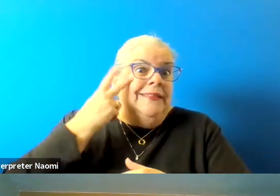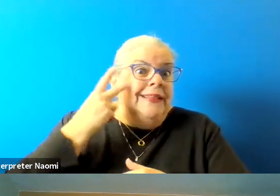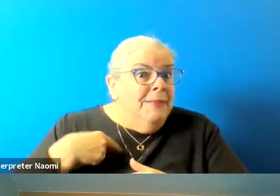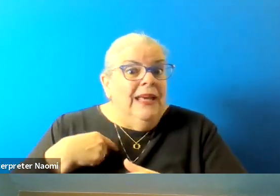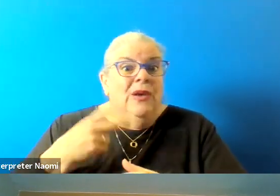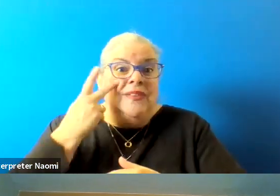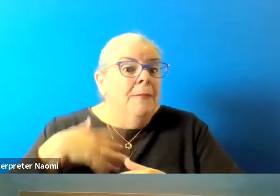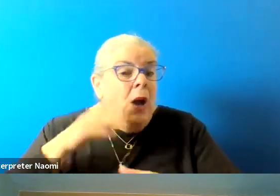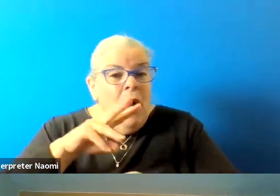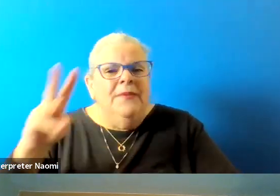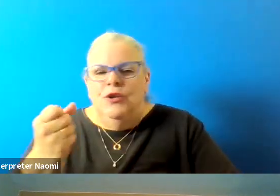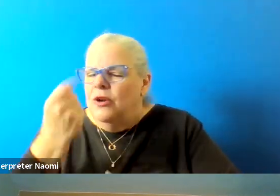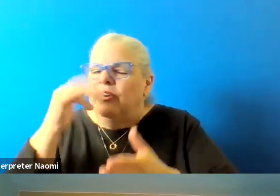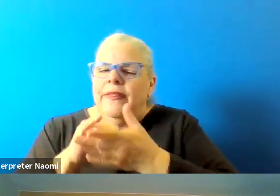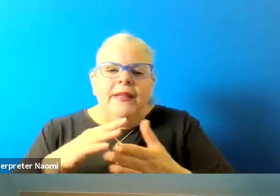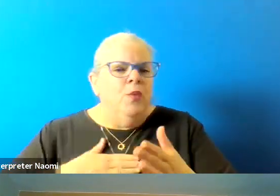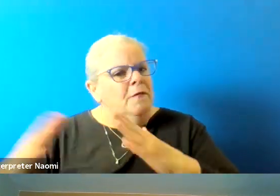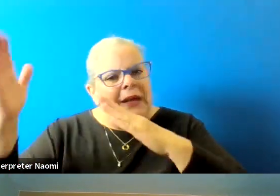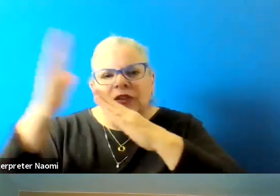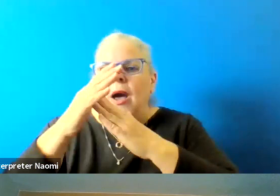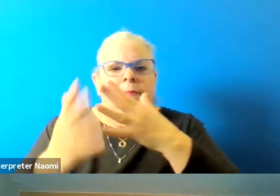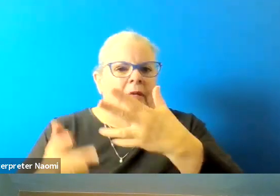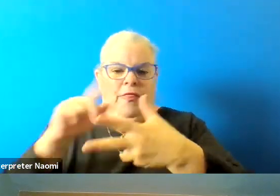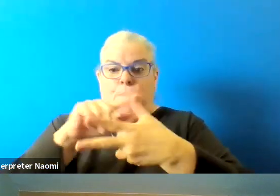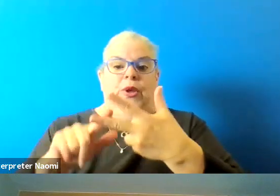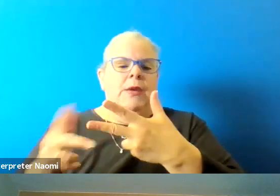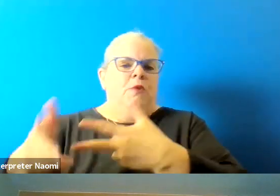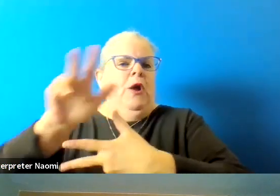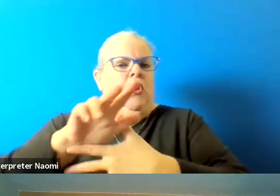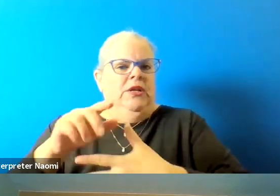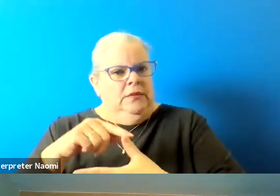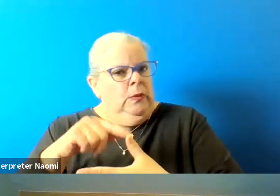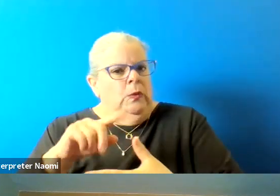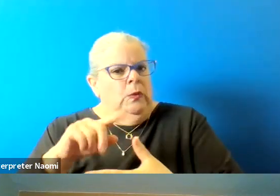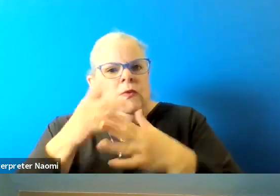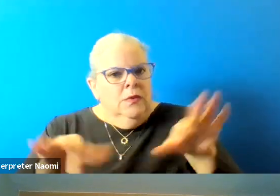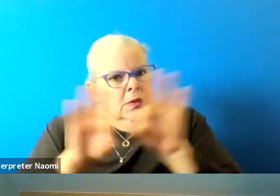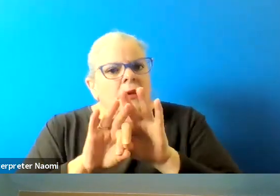you understand that that's one of my top three priorities. And it goes hand in hand with infrastructure.